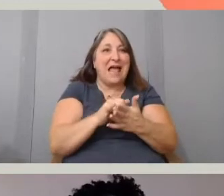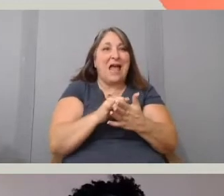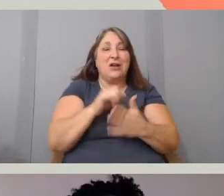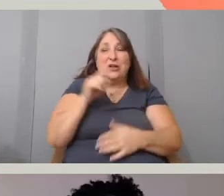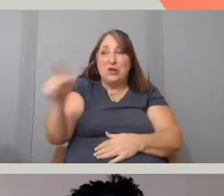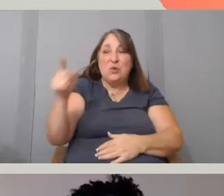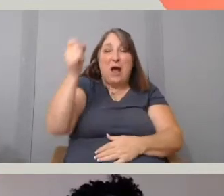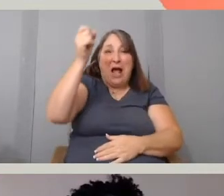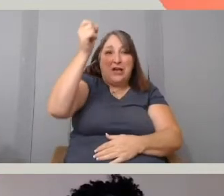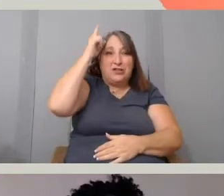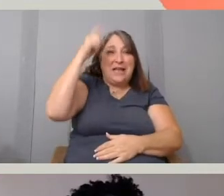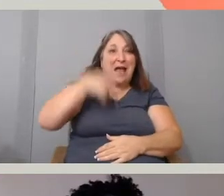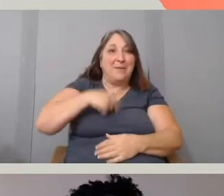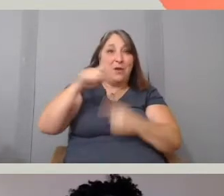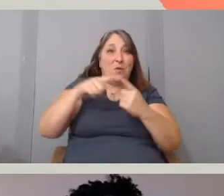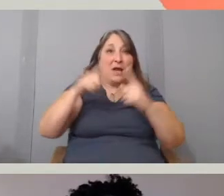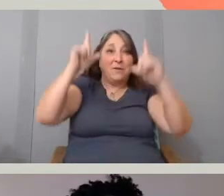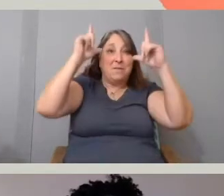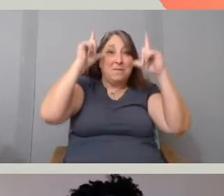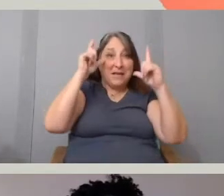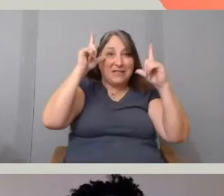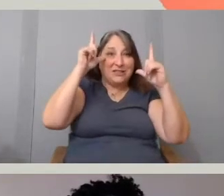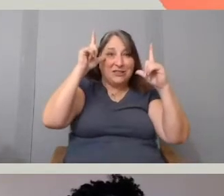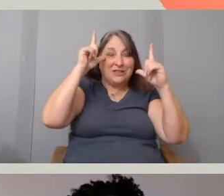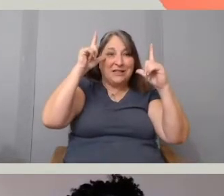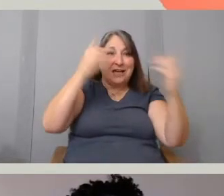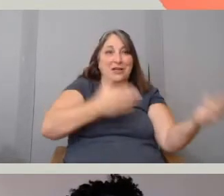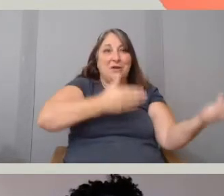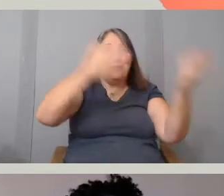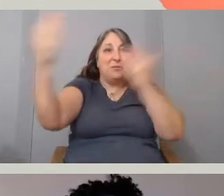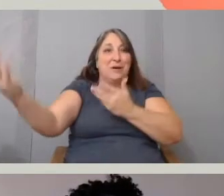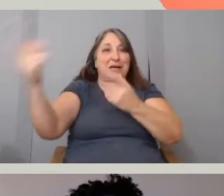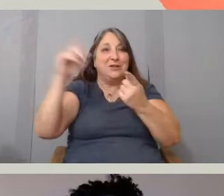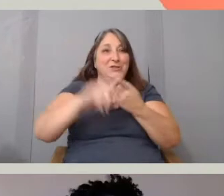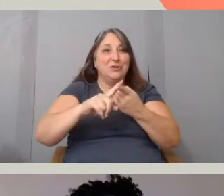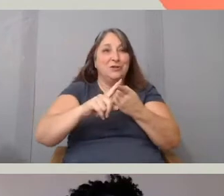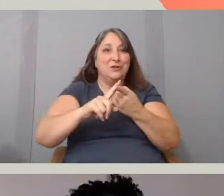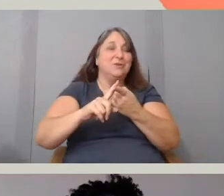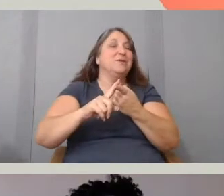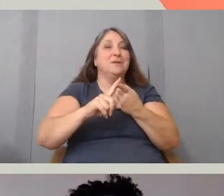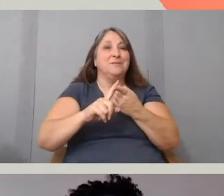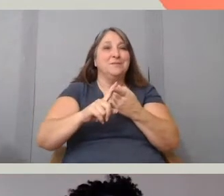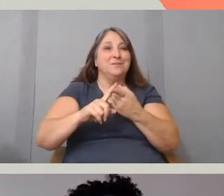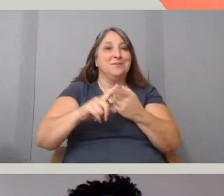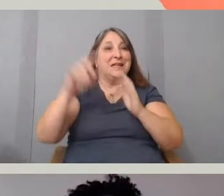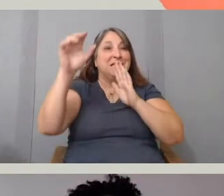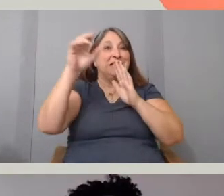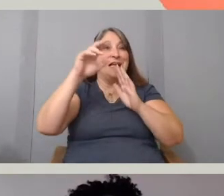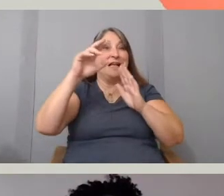or when you take my picture to your barbers in the States, they will understand that.